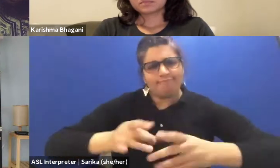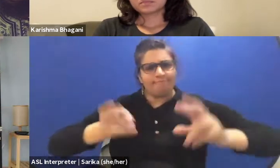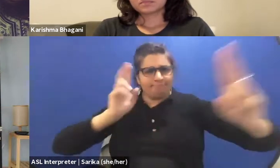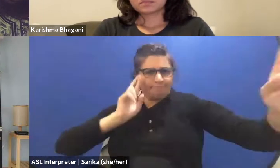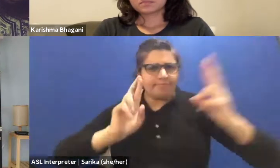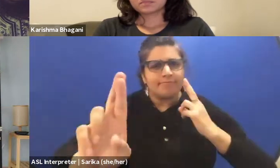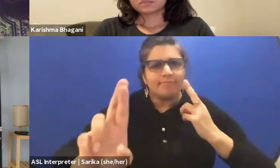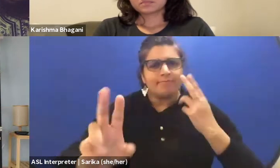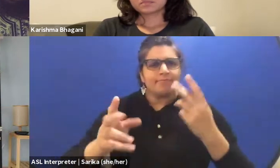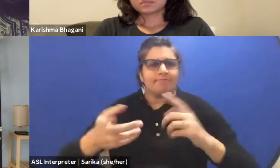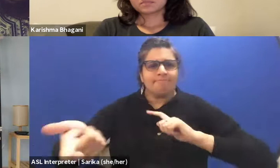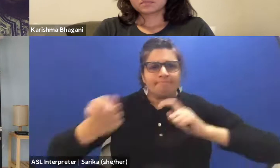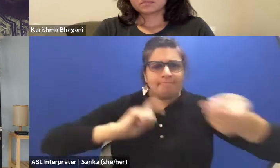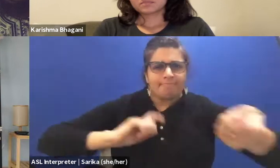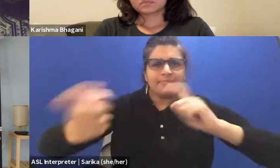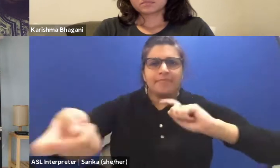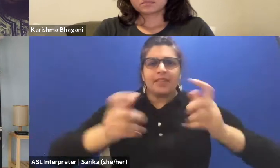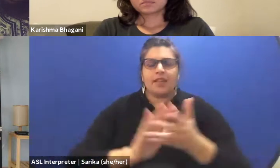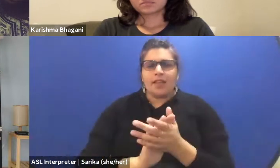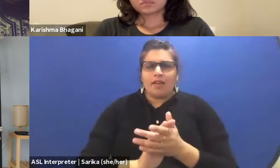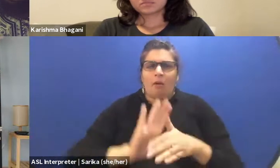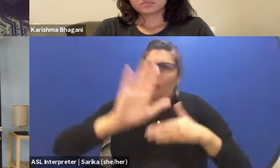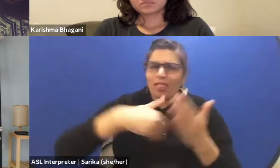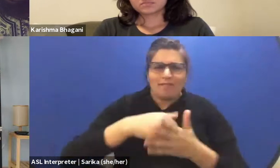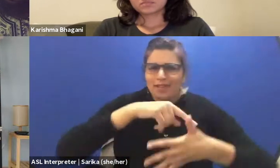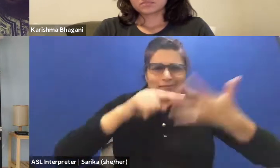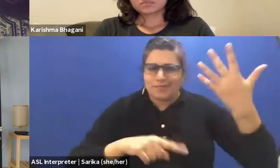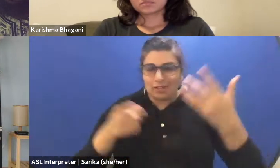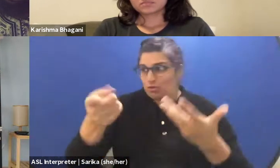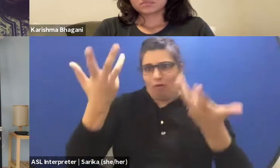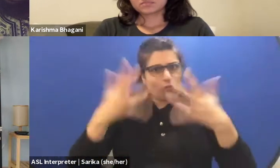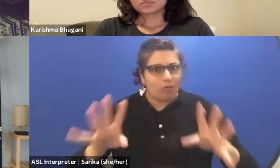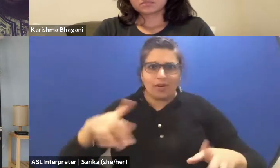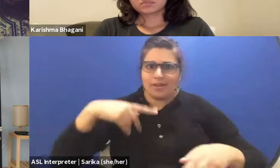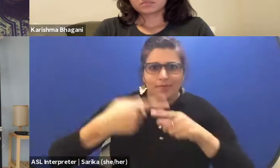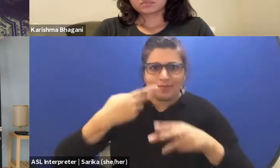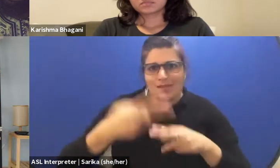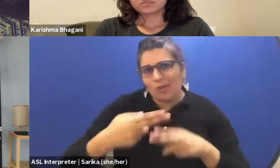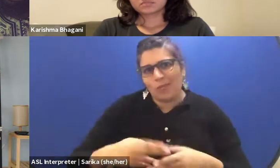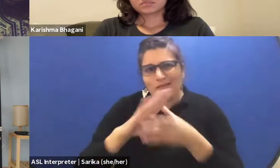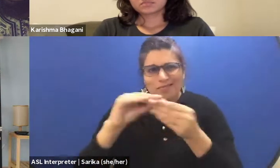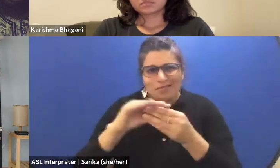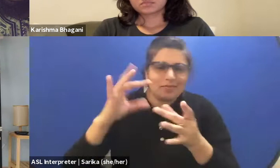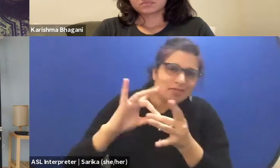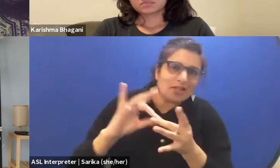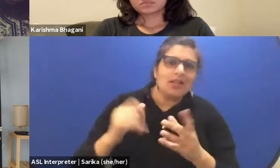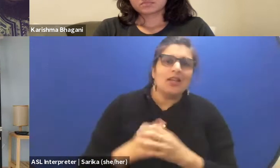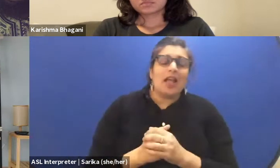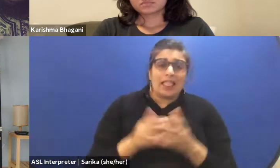and all of those things that both of you are mentioning? Are there ways that dramaturgy can help us think